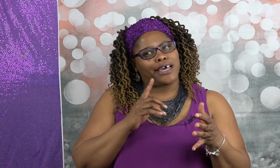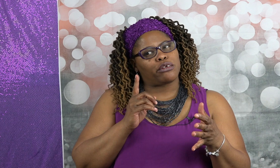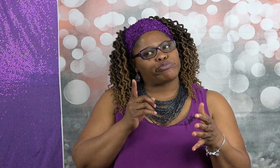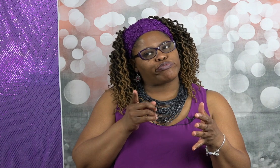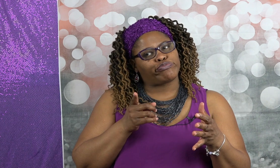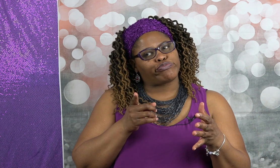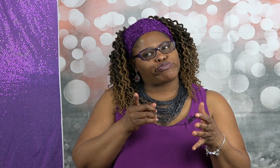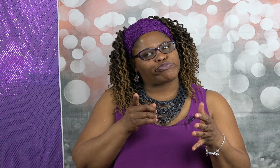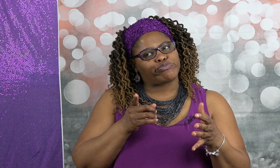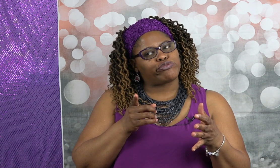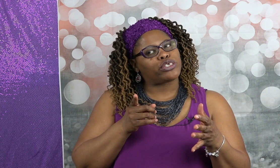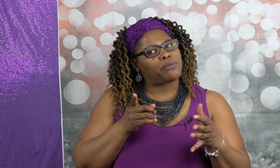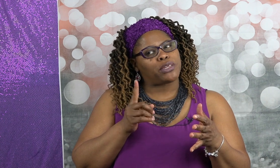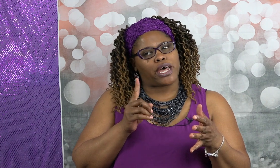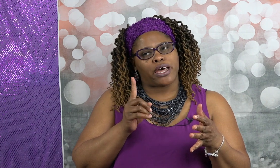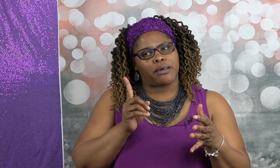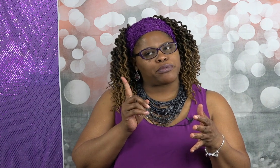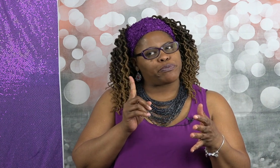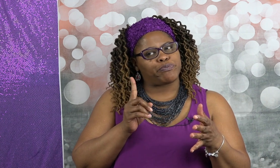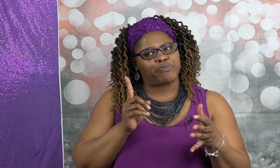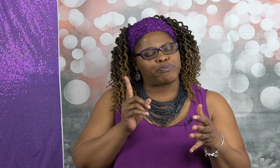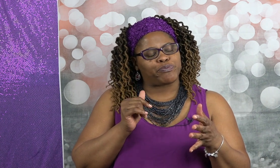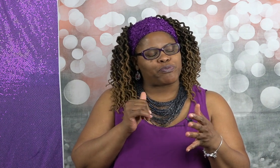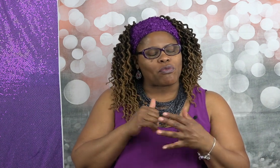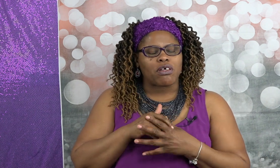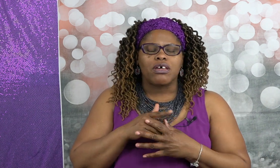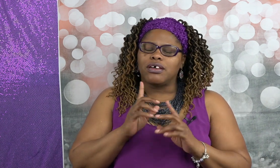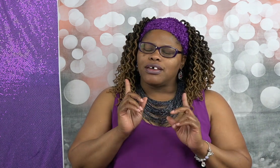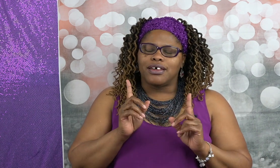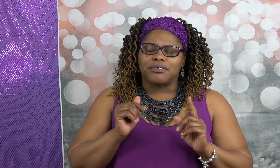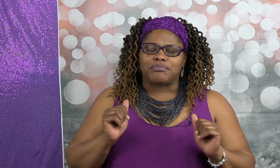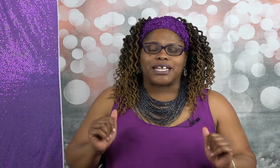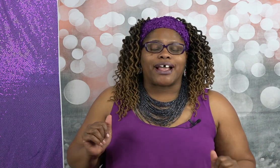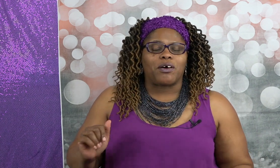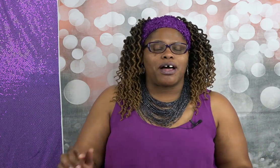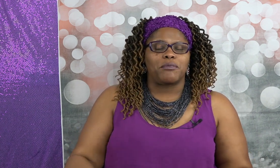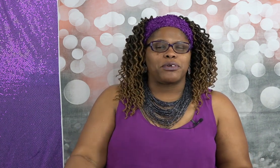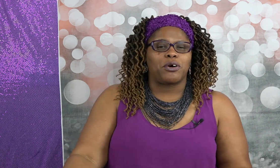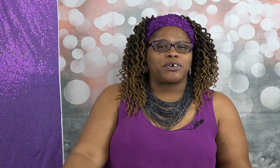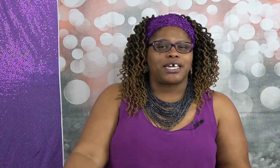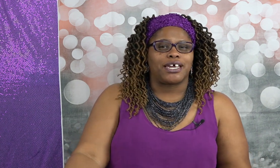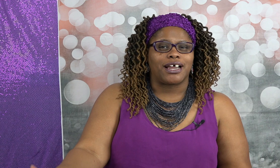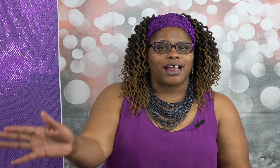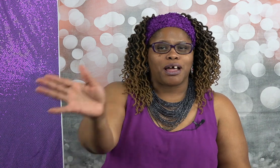that mm sometimes mmm-hmm be like well you over here I'm